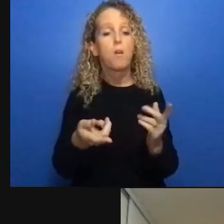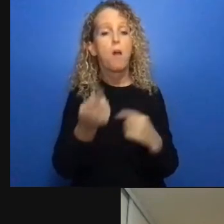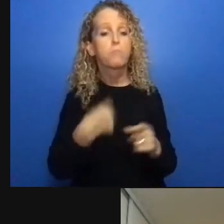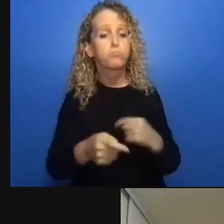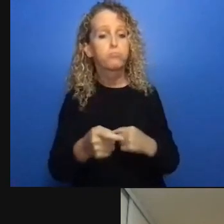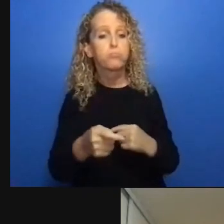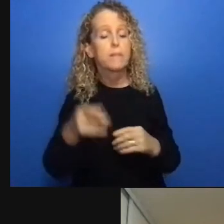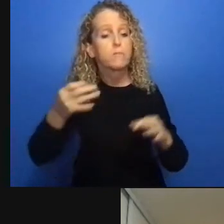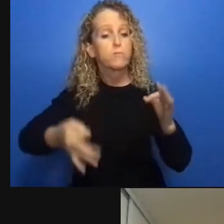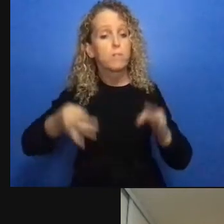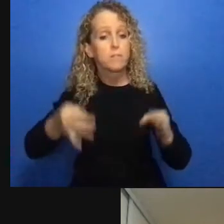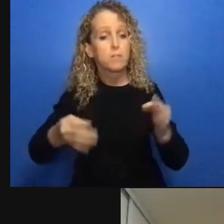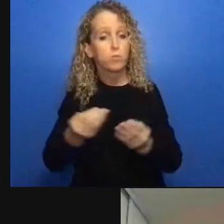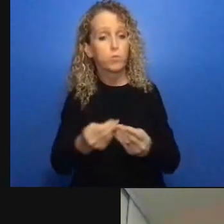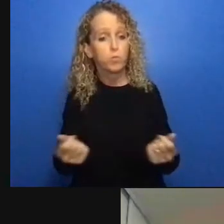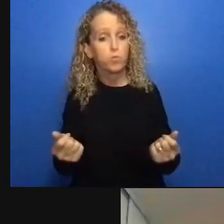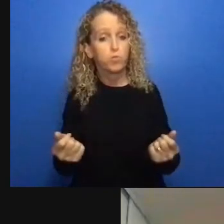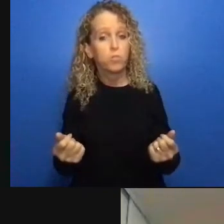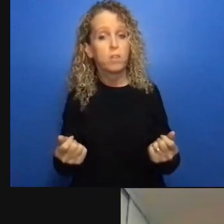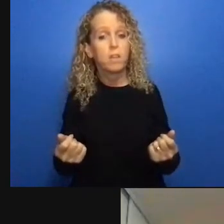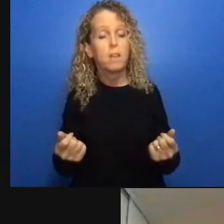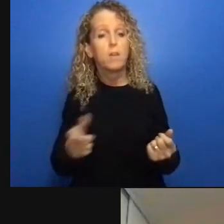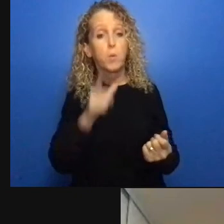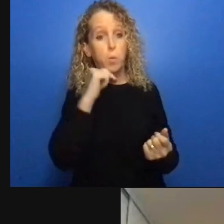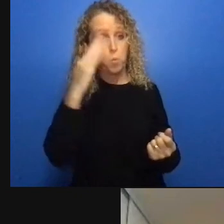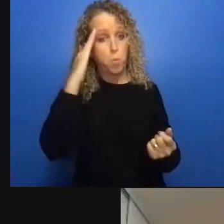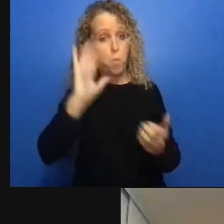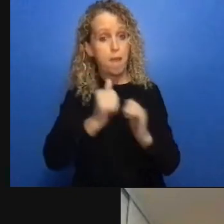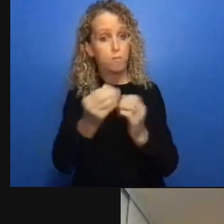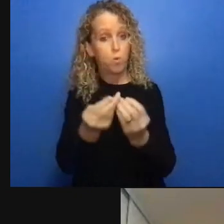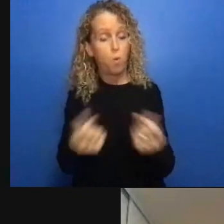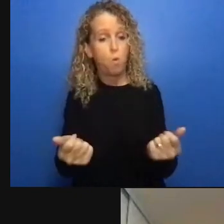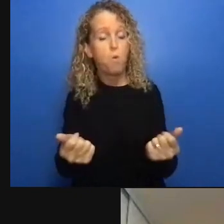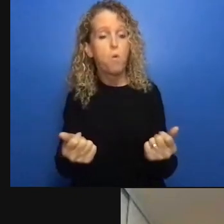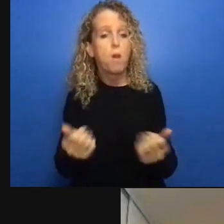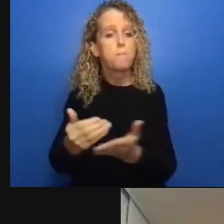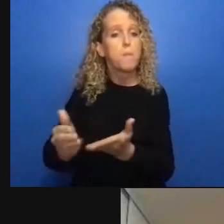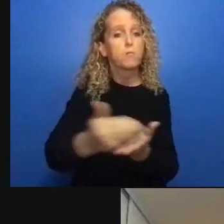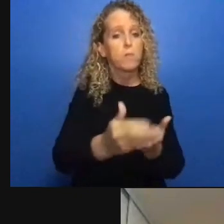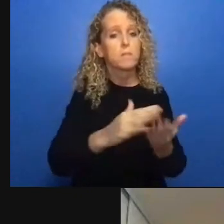nobody's surprised but they're not keen on it and what we have to be very careful about whenever